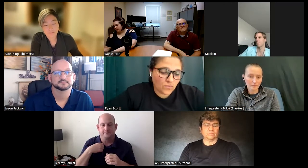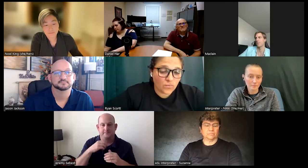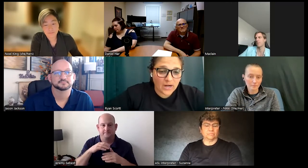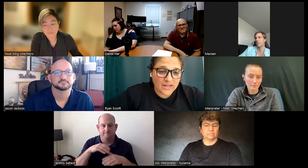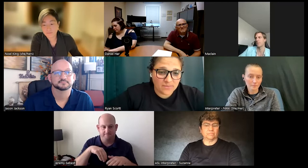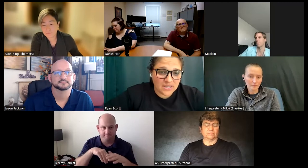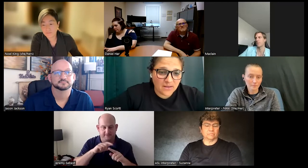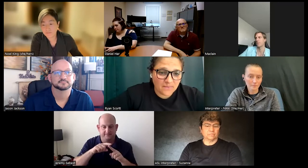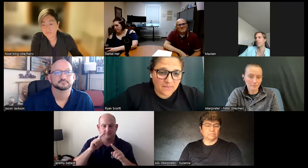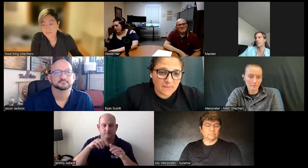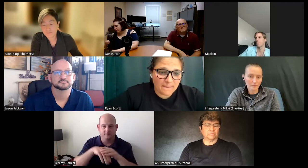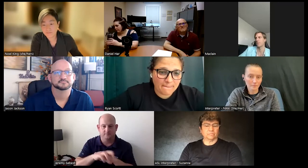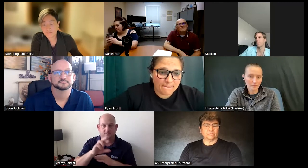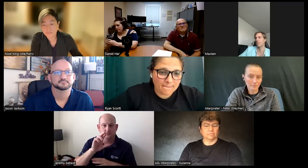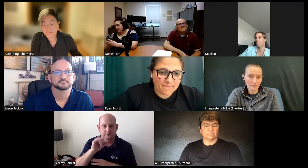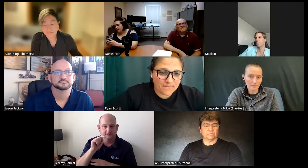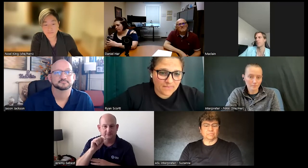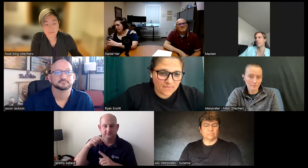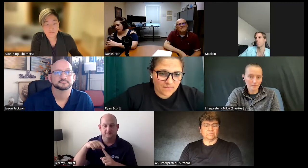where I am today